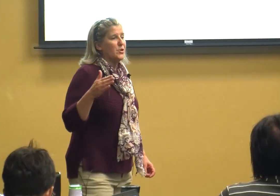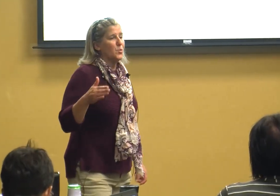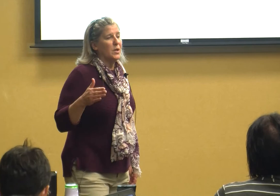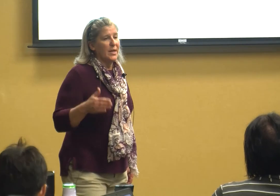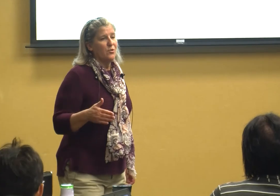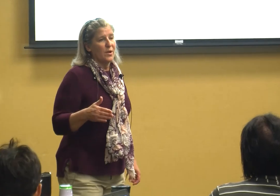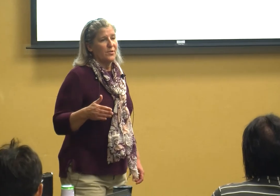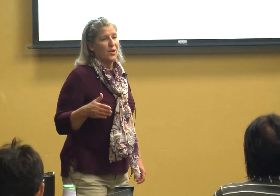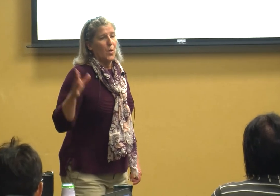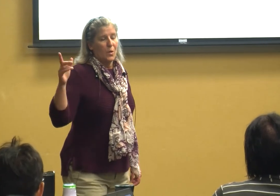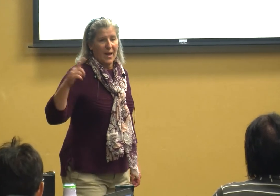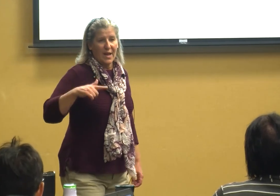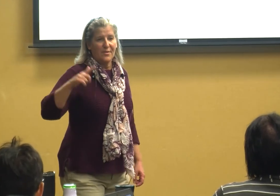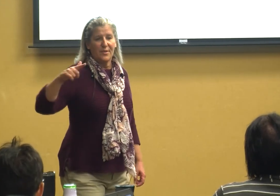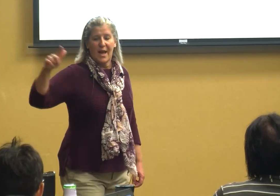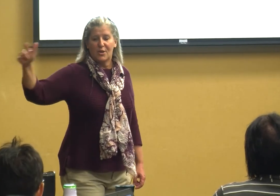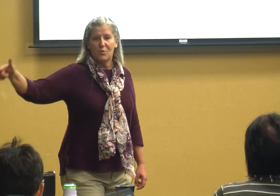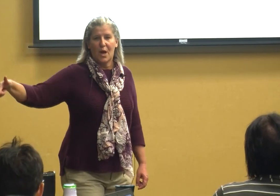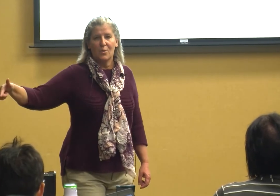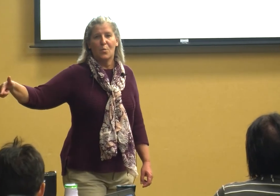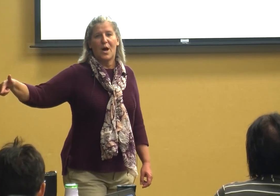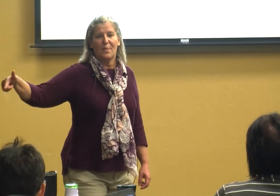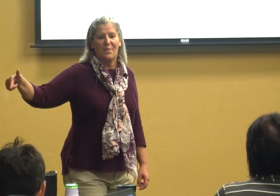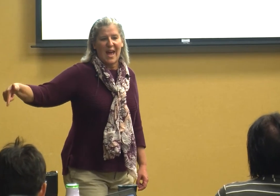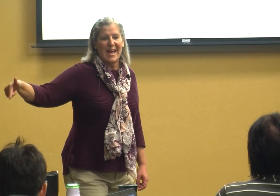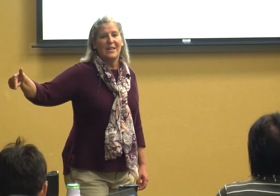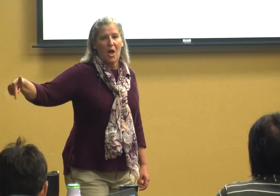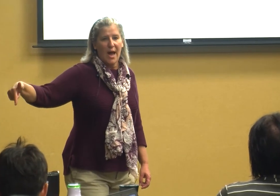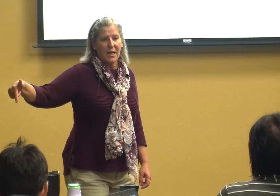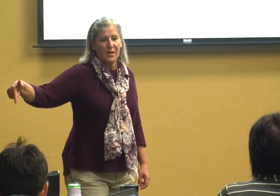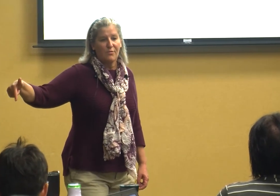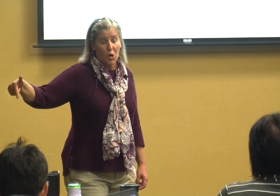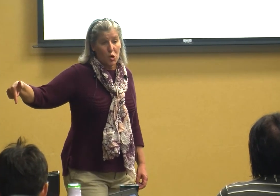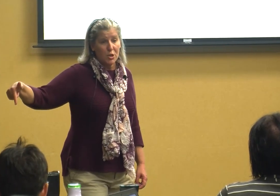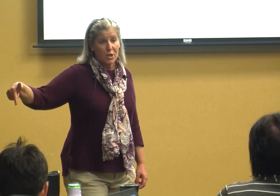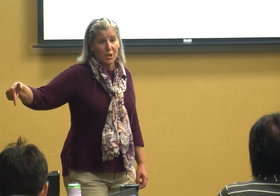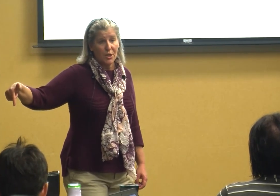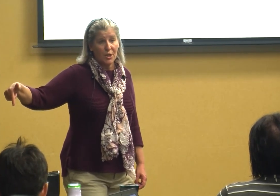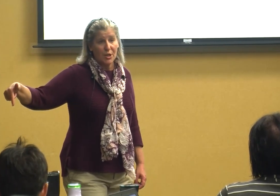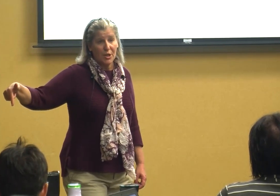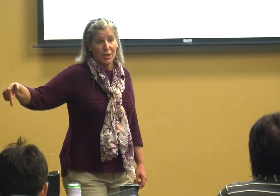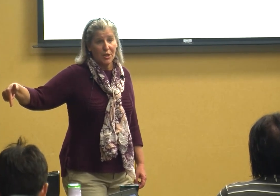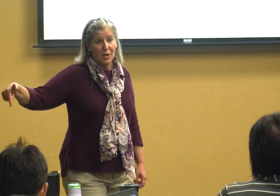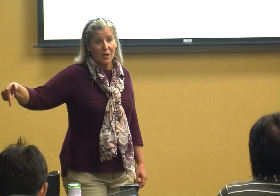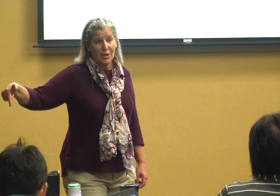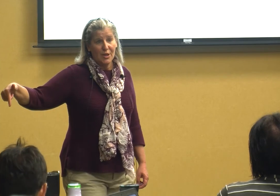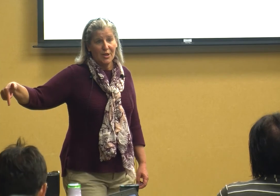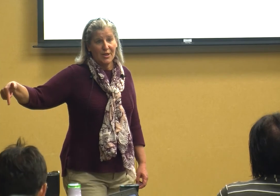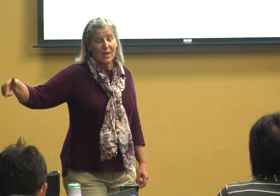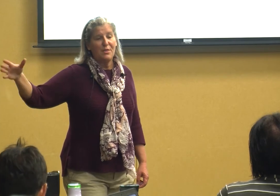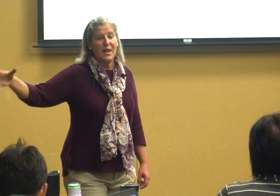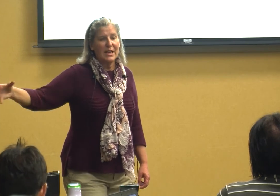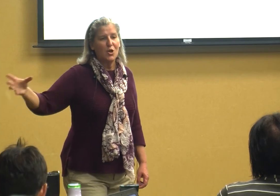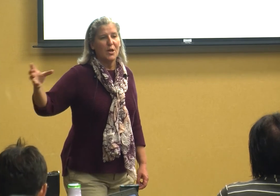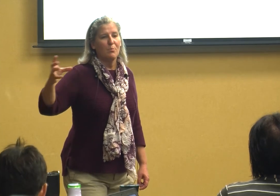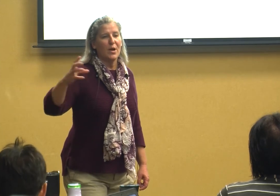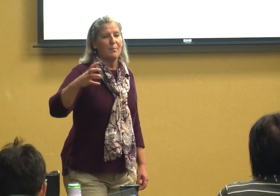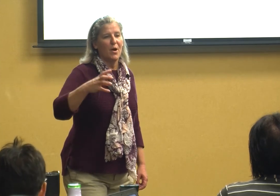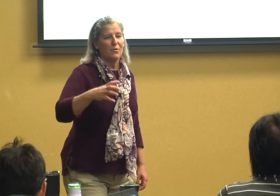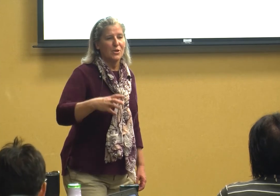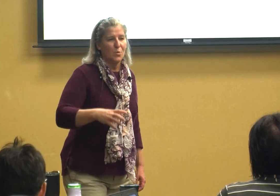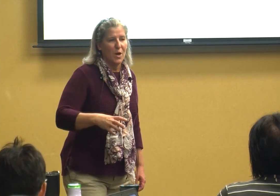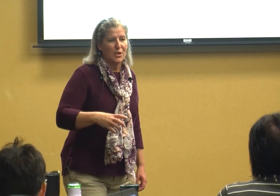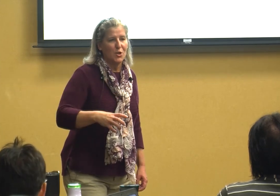interest like I said you go to what they like first then you can bring them over to what you